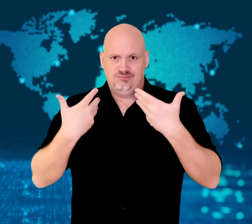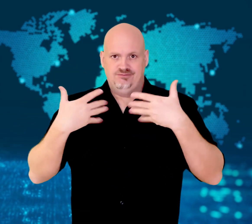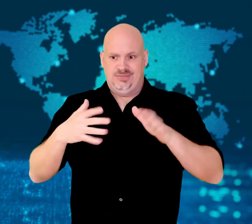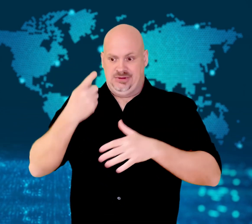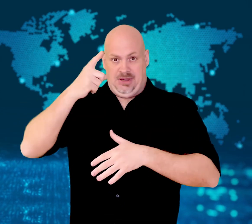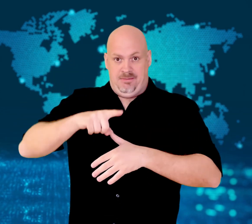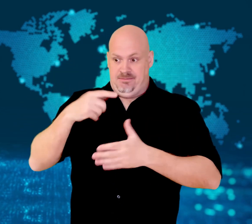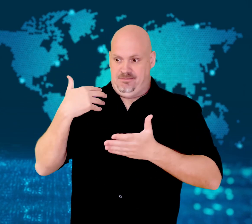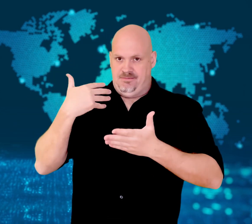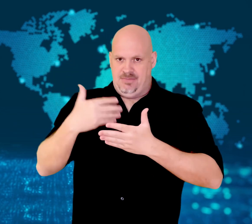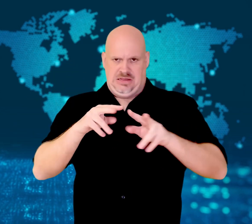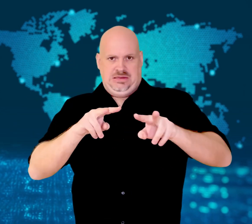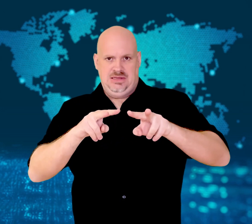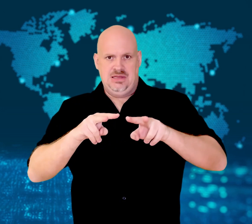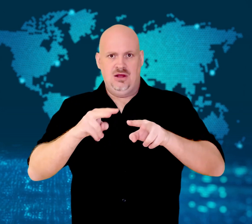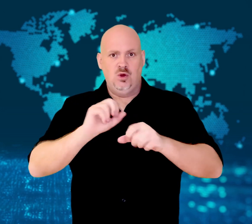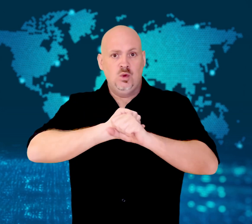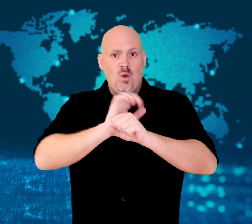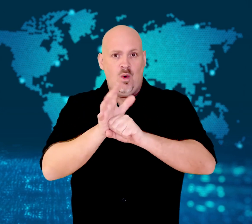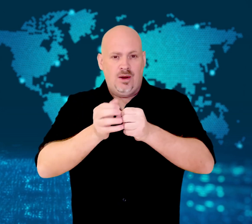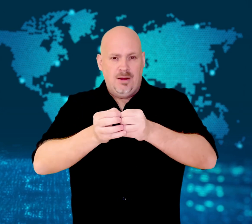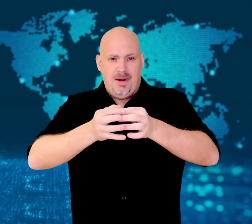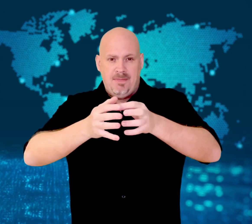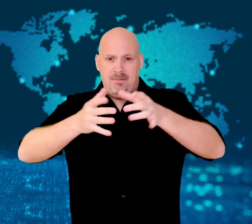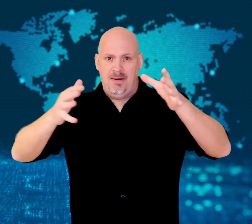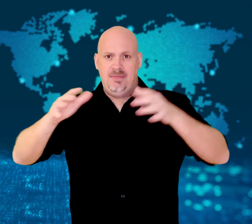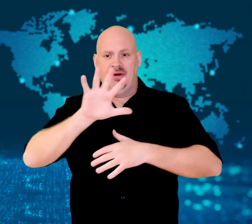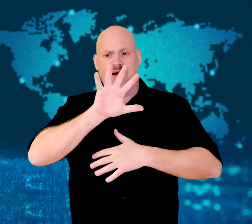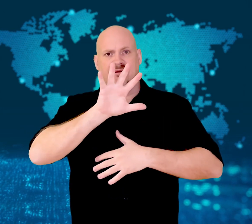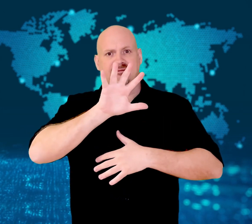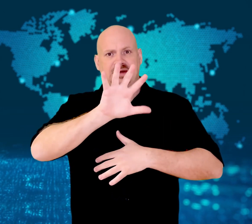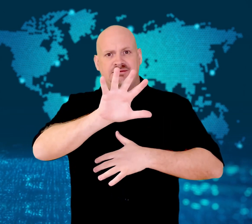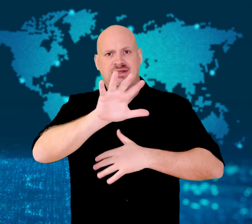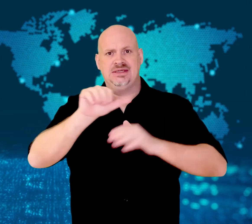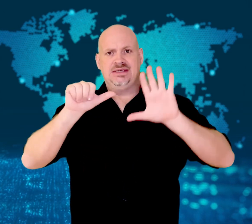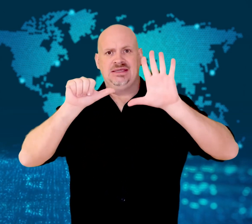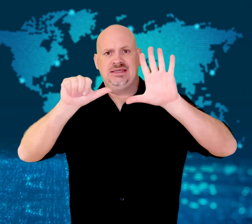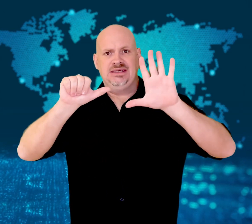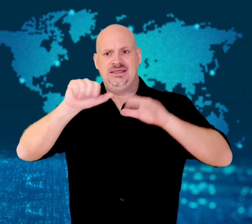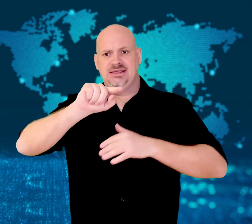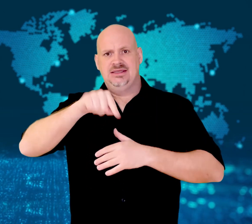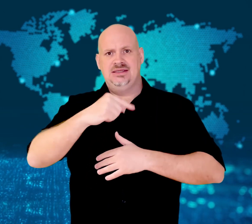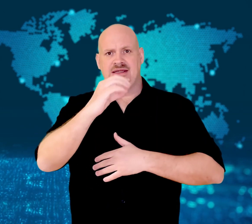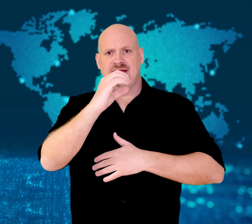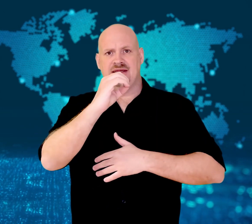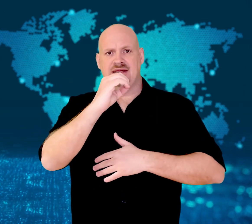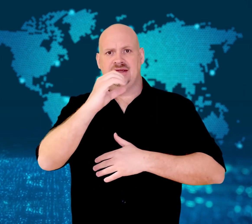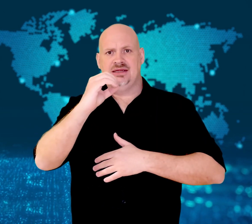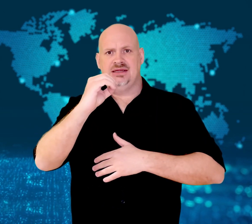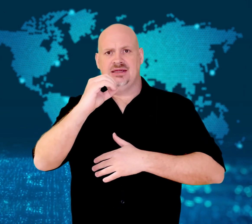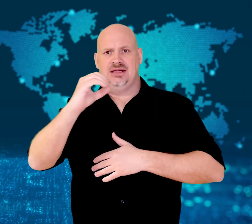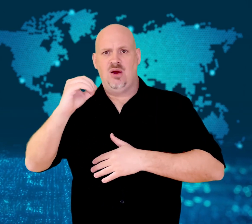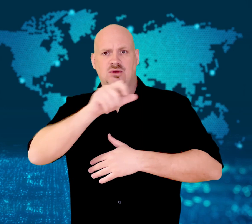56,000 COVID cases this month.